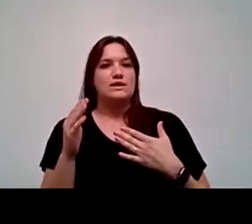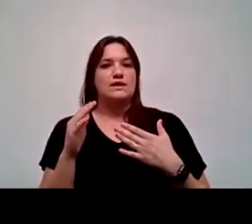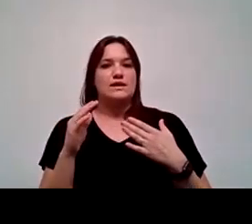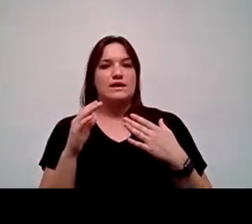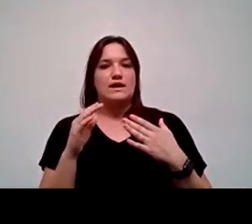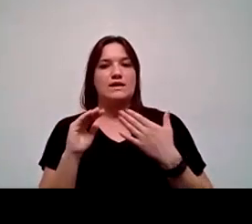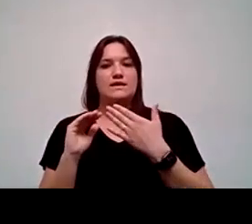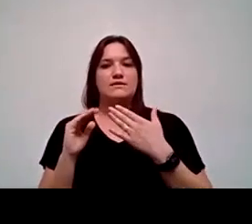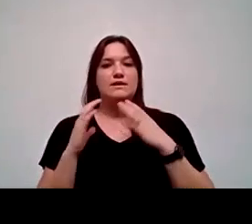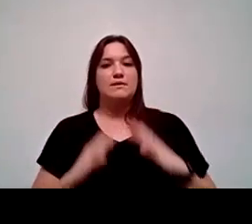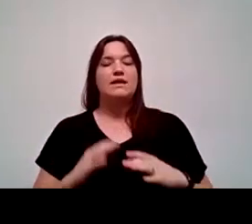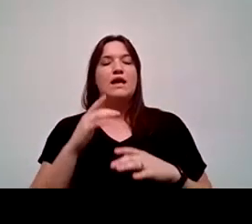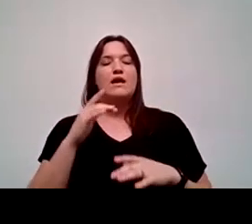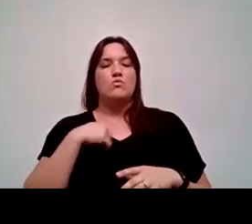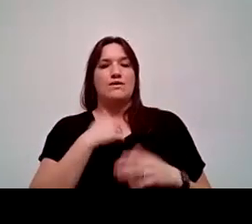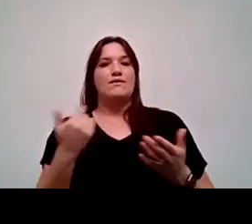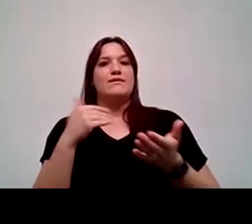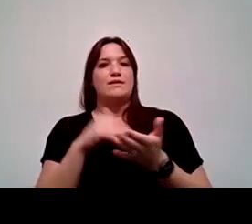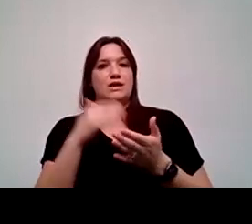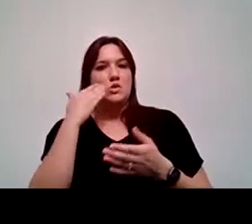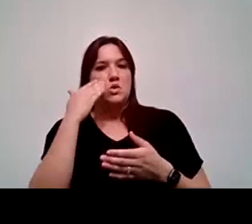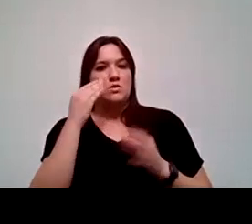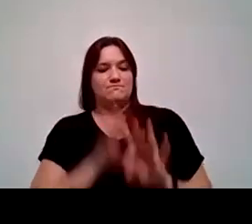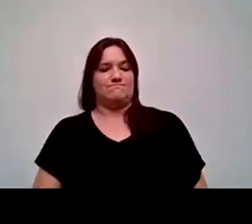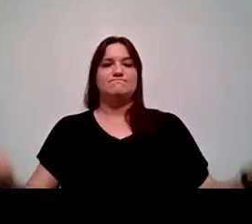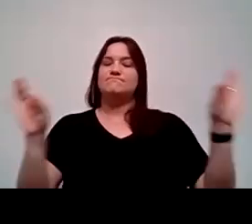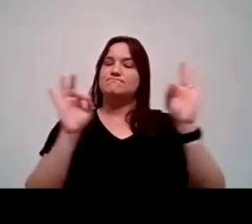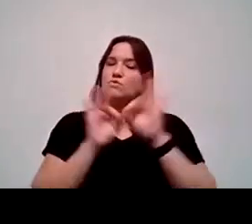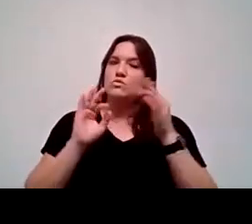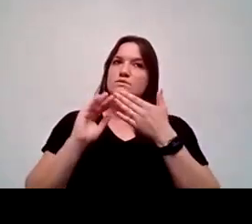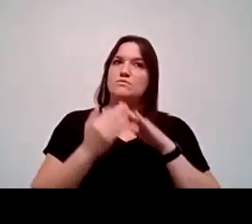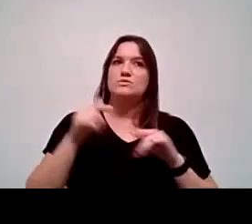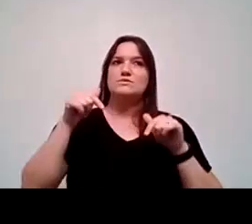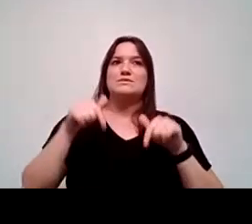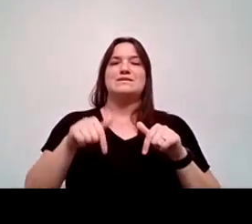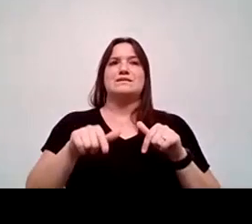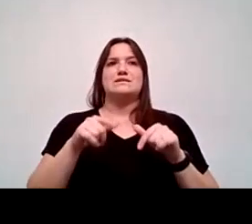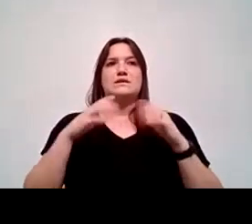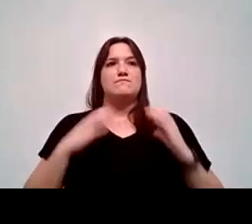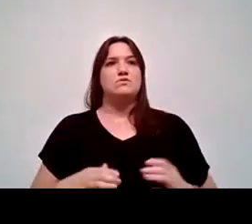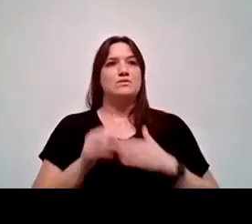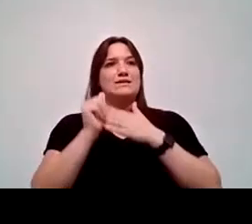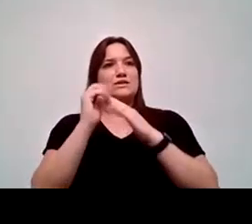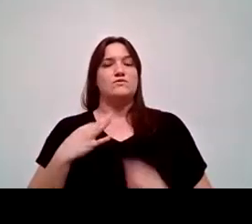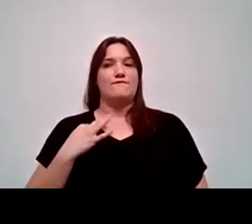committee, because, again, we recognize the importance of the community. So these community leaders who volunteer to serve on my advisory